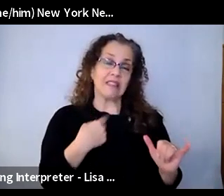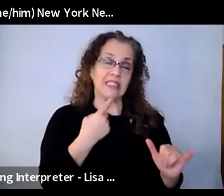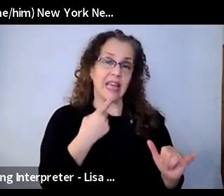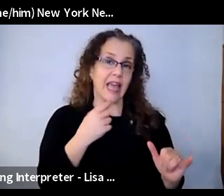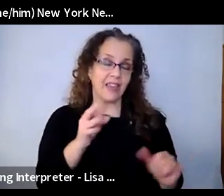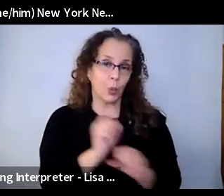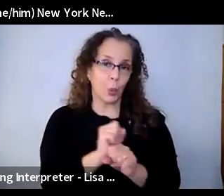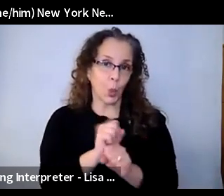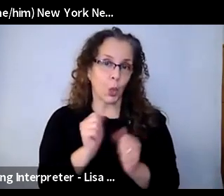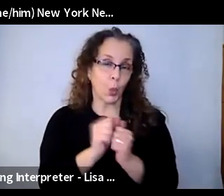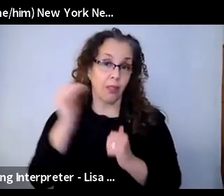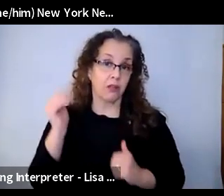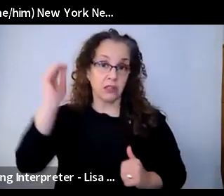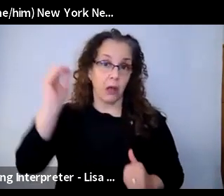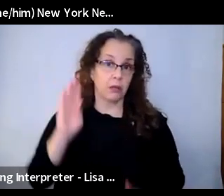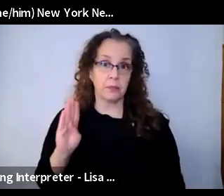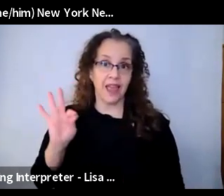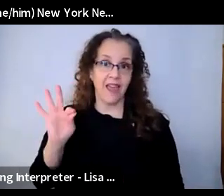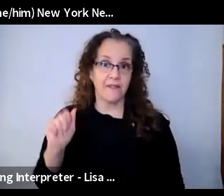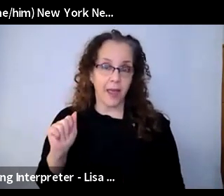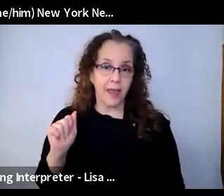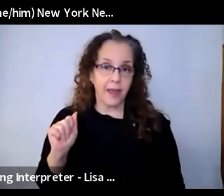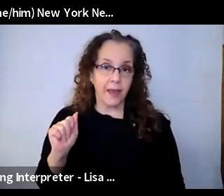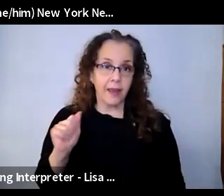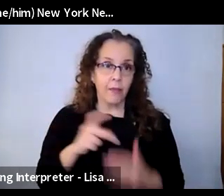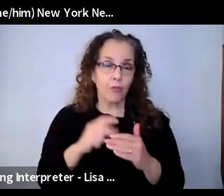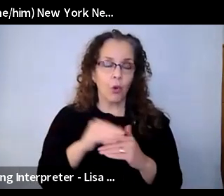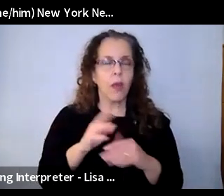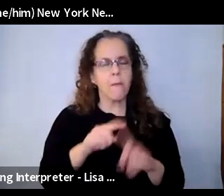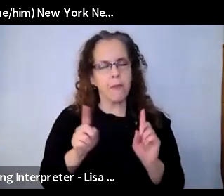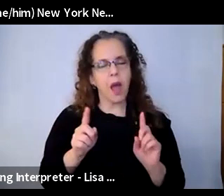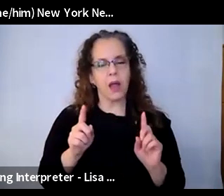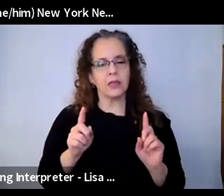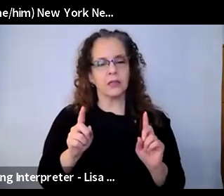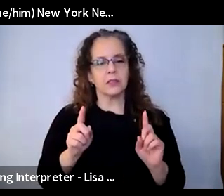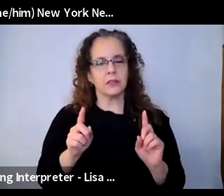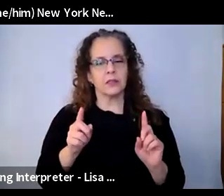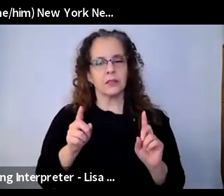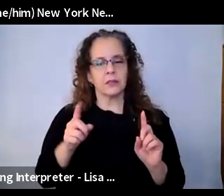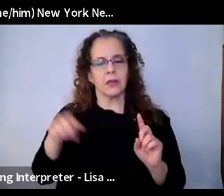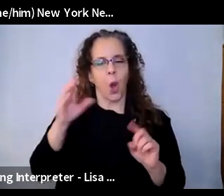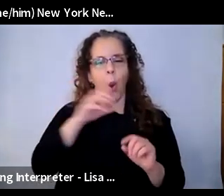adults, but certainly, they have the capacity to to be more reflective about the things that they're sharing and why they're